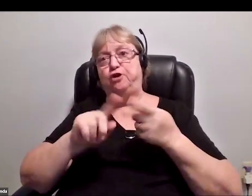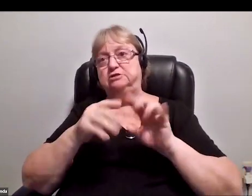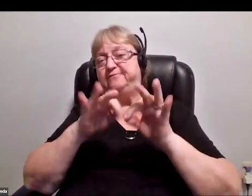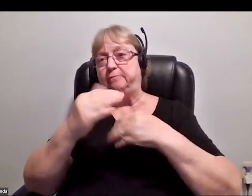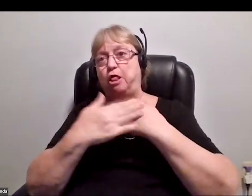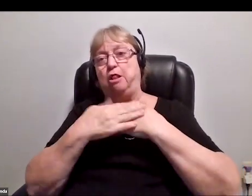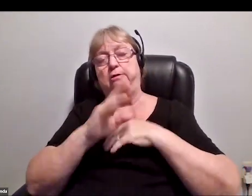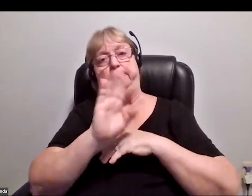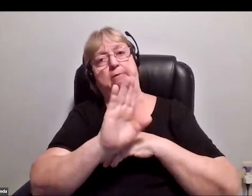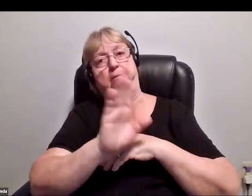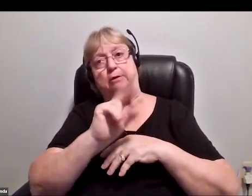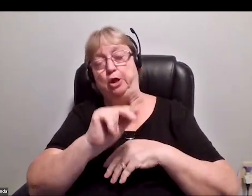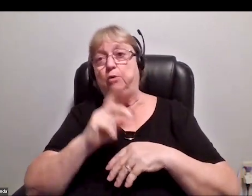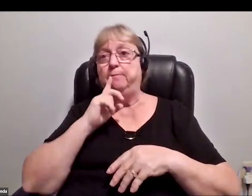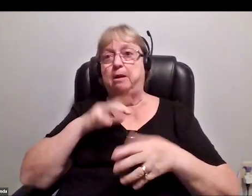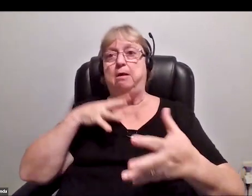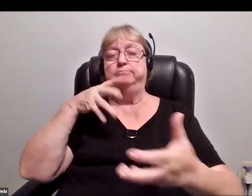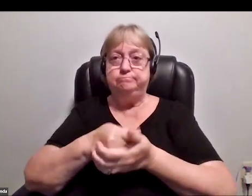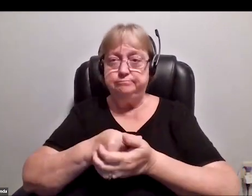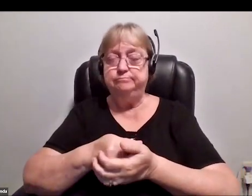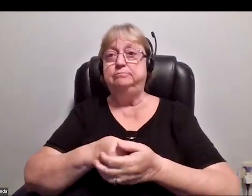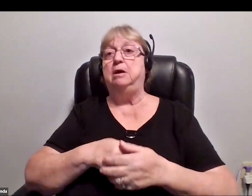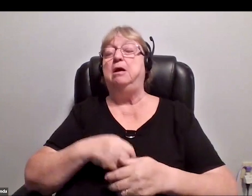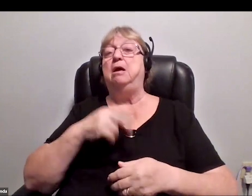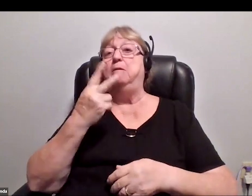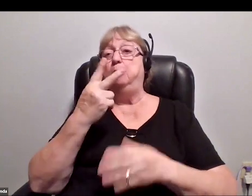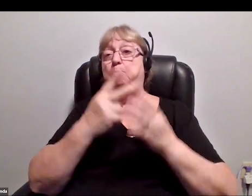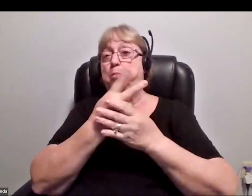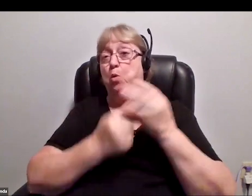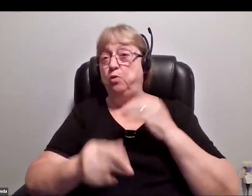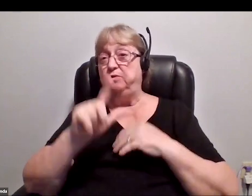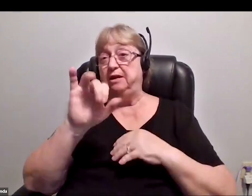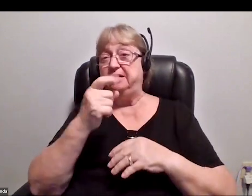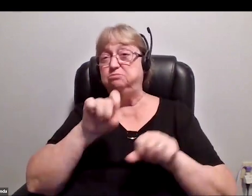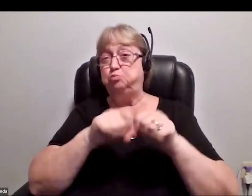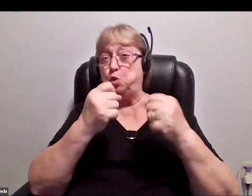I crashed it and broke both my legs in eight places, which also made me think, "Oh well.